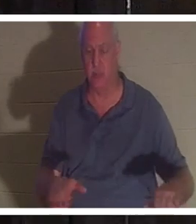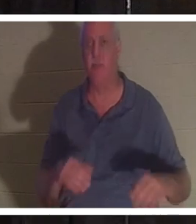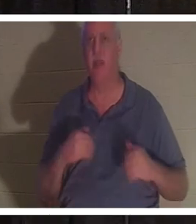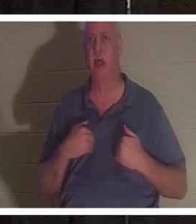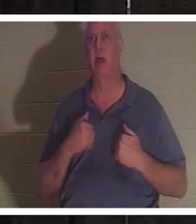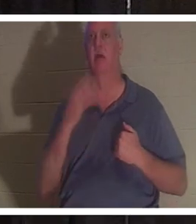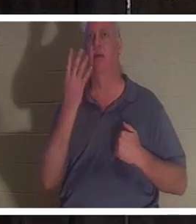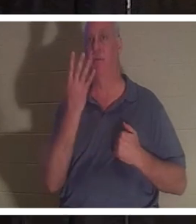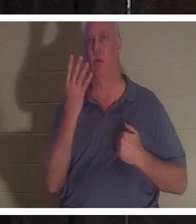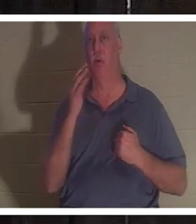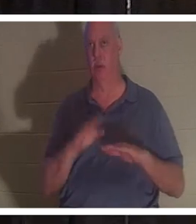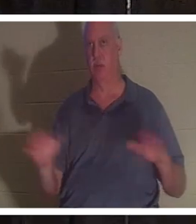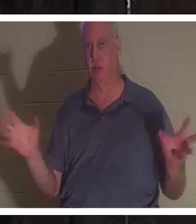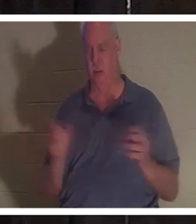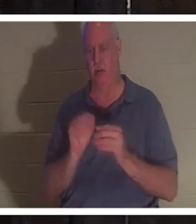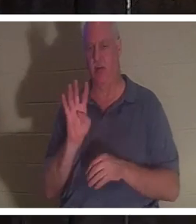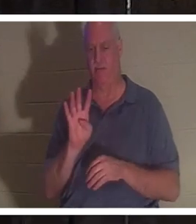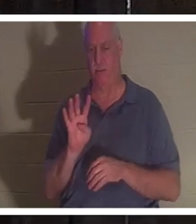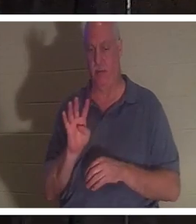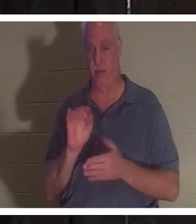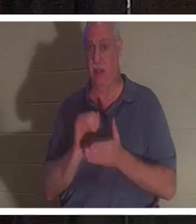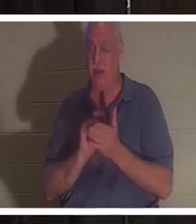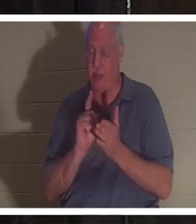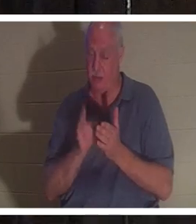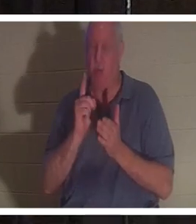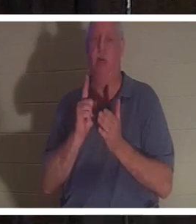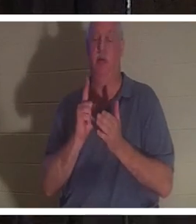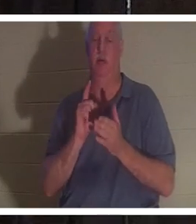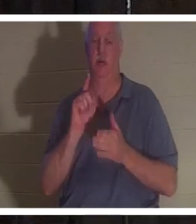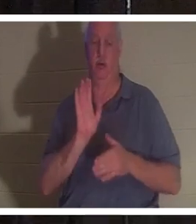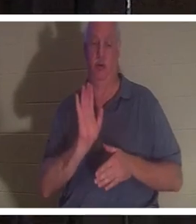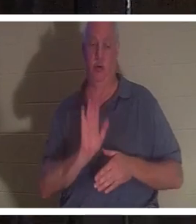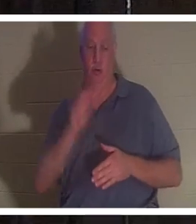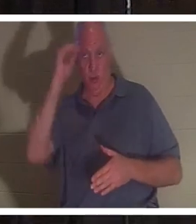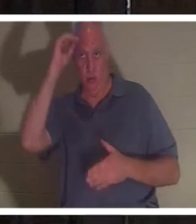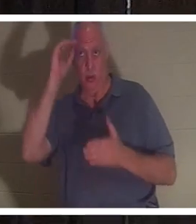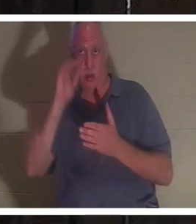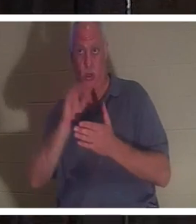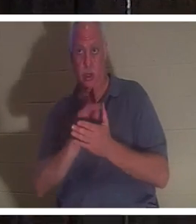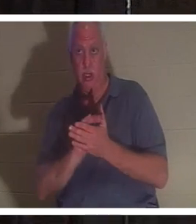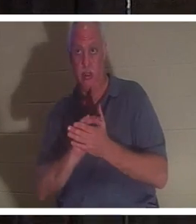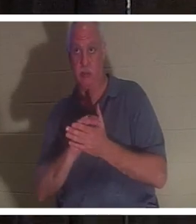children. At that very moment her husband had come into the bathroom, pushed open the bathroom